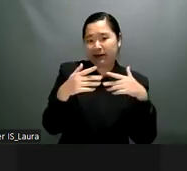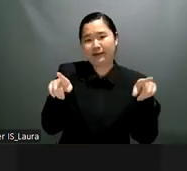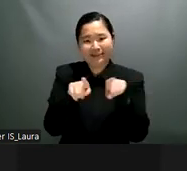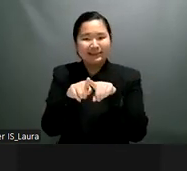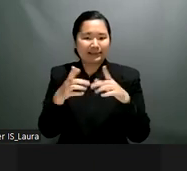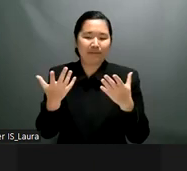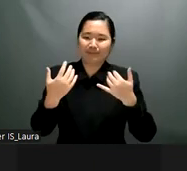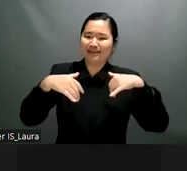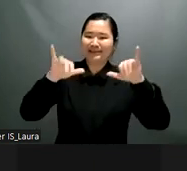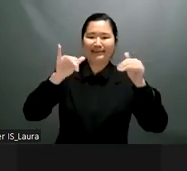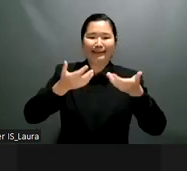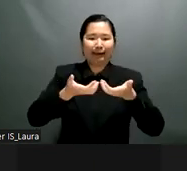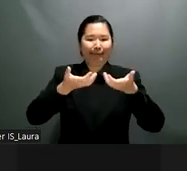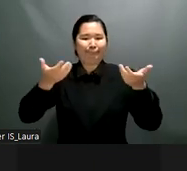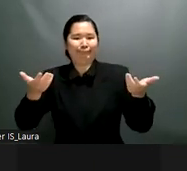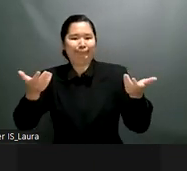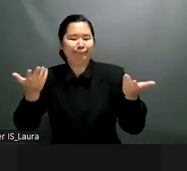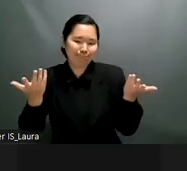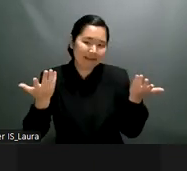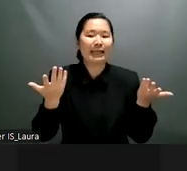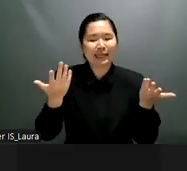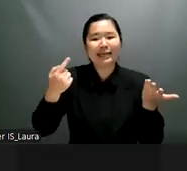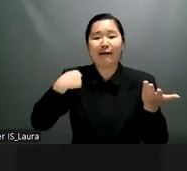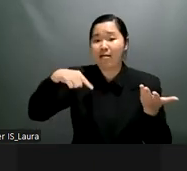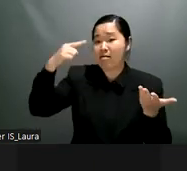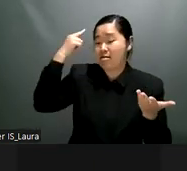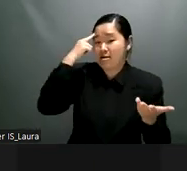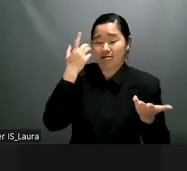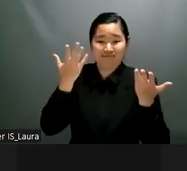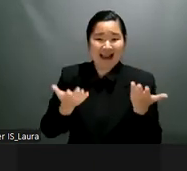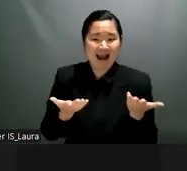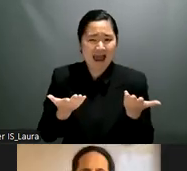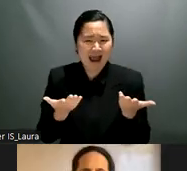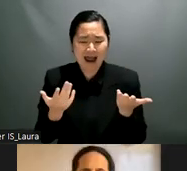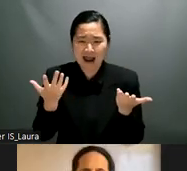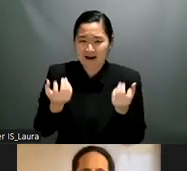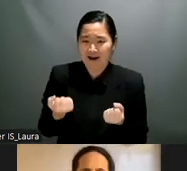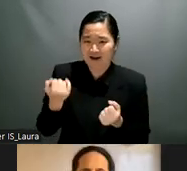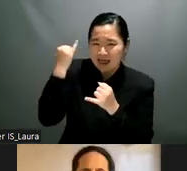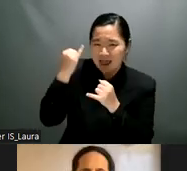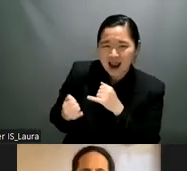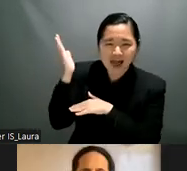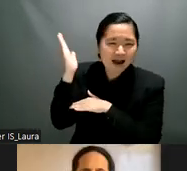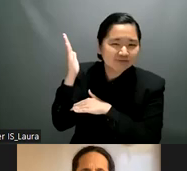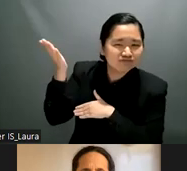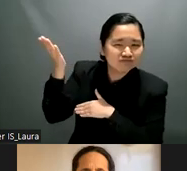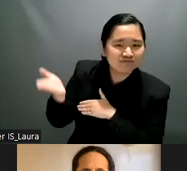if not yet then i will have one question that i hope all the speakers can answer